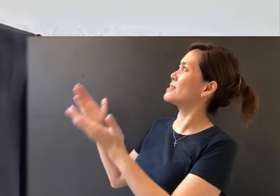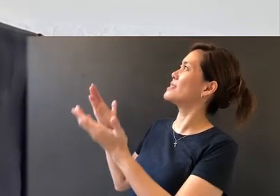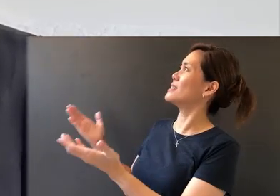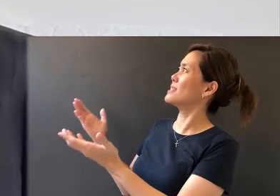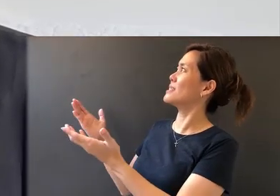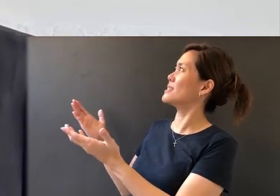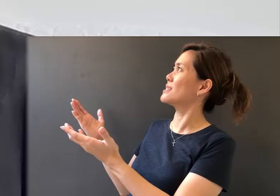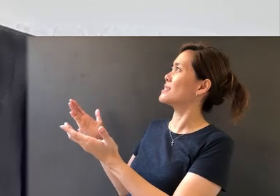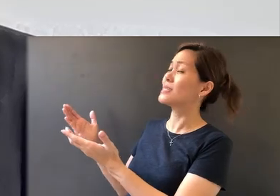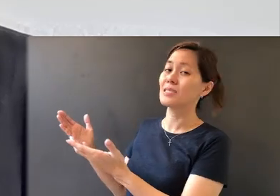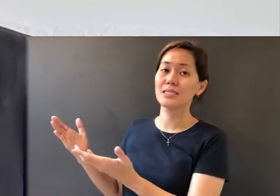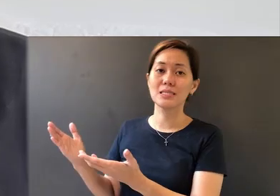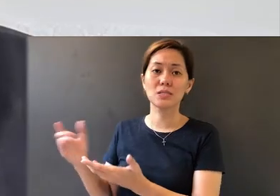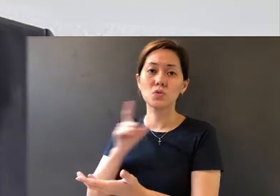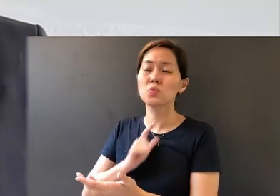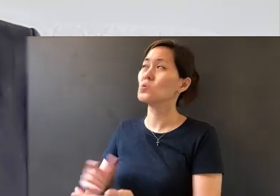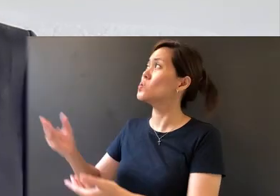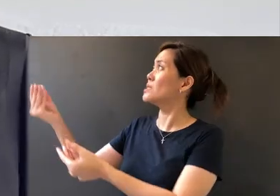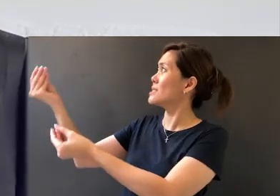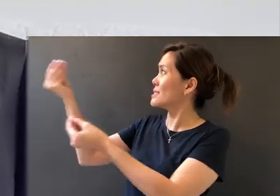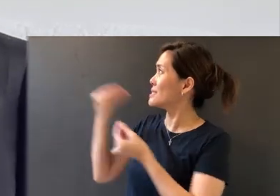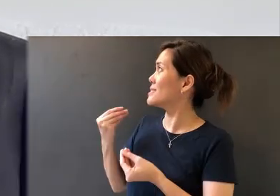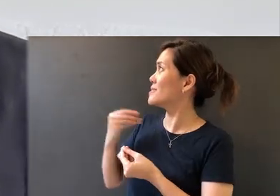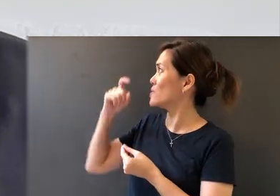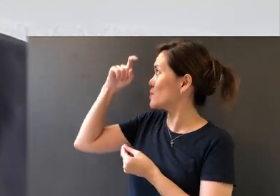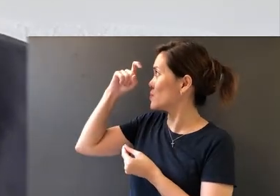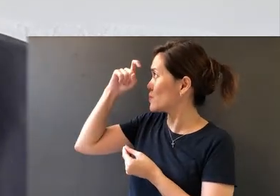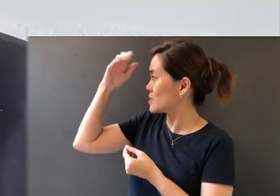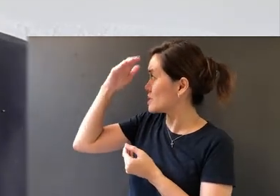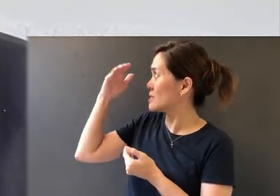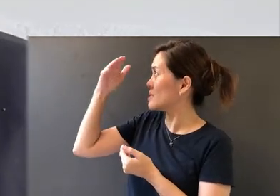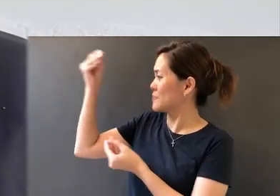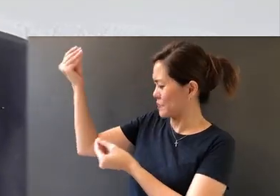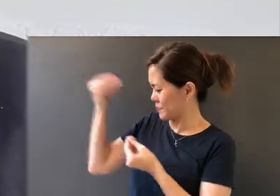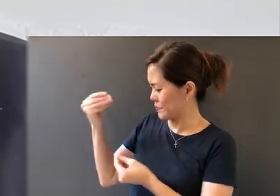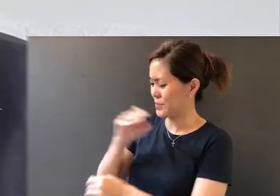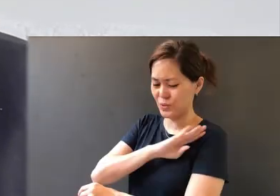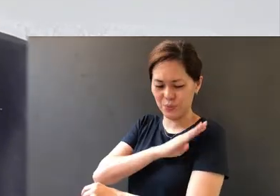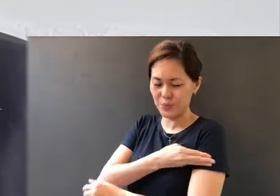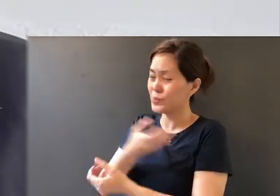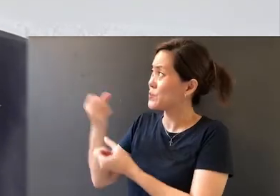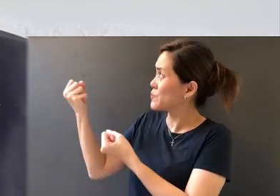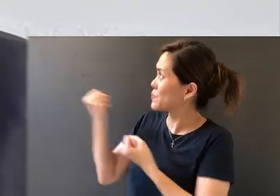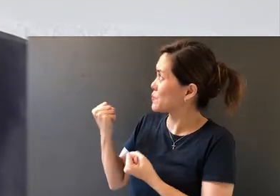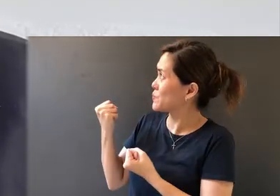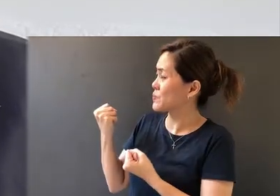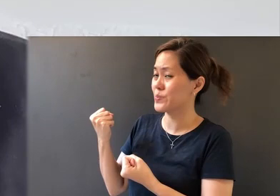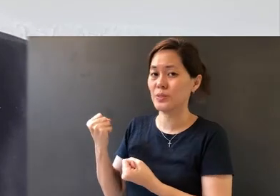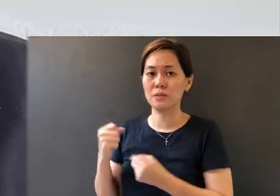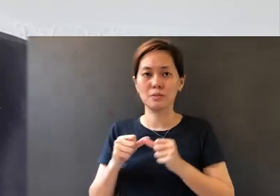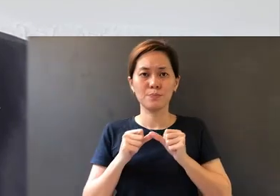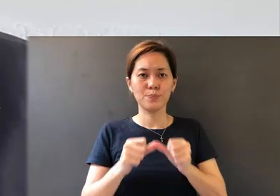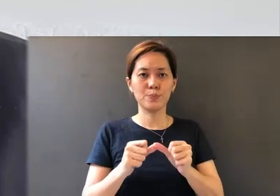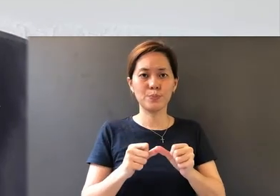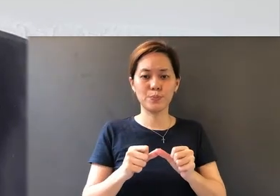So Lord, give us wisdom, give us strength, to persevere and remain steadfast